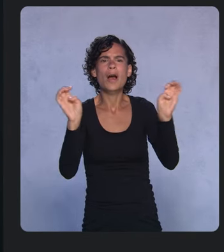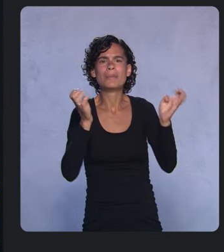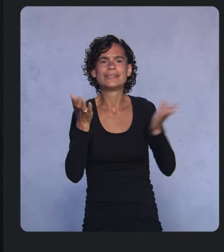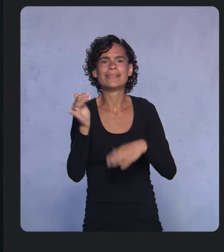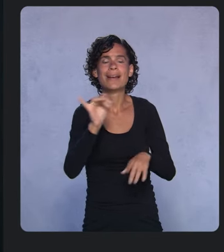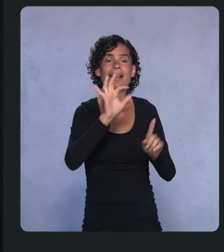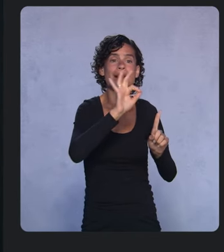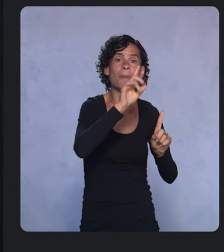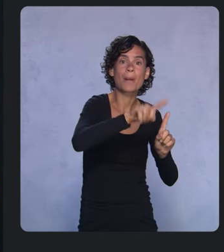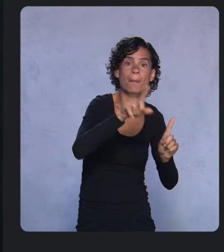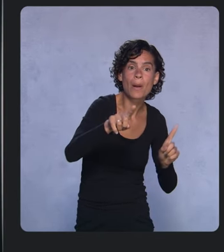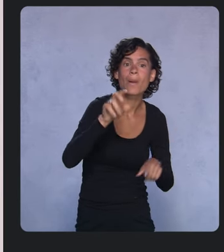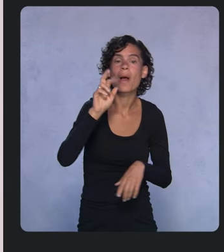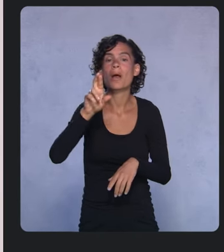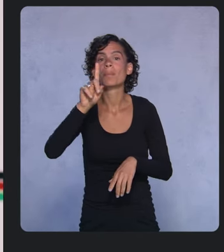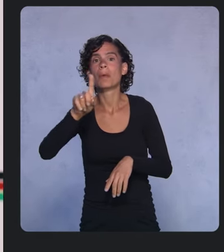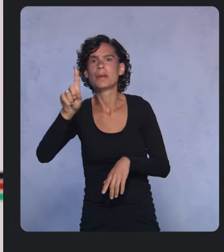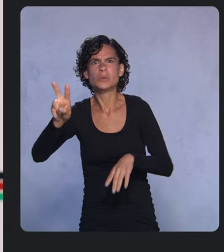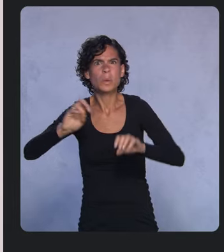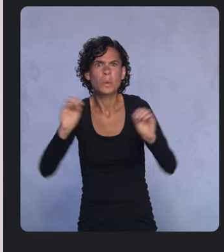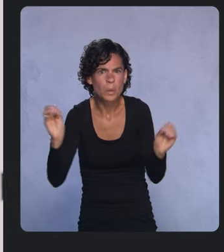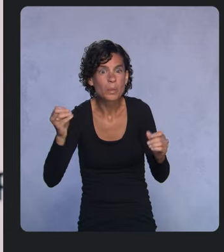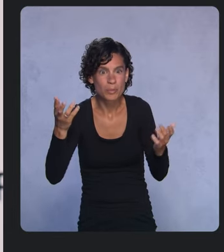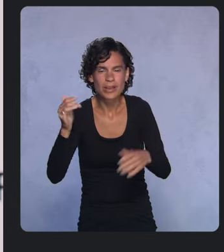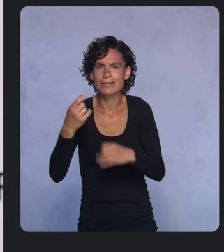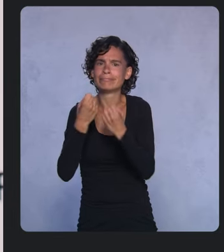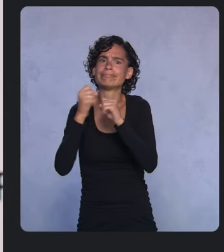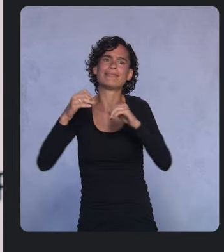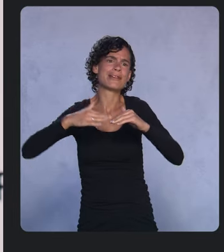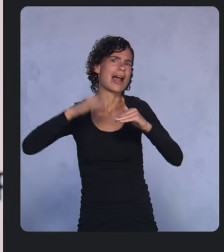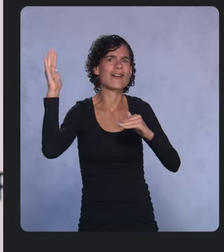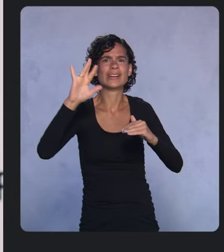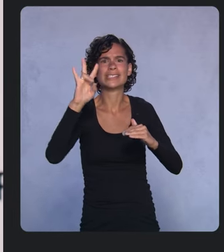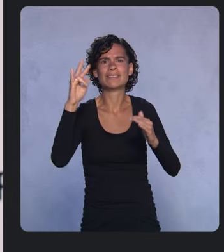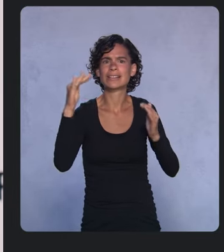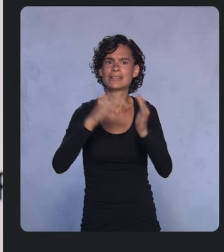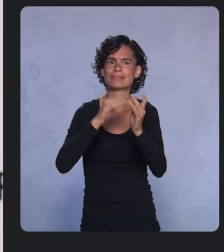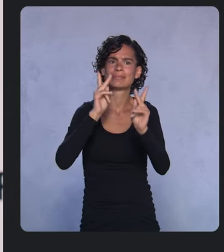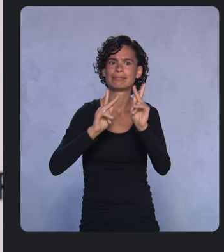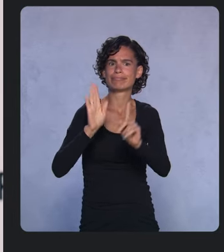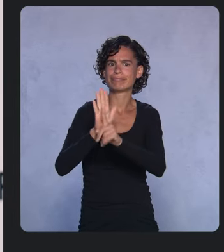which has helped save over 7,000 people from previously impossible situations.